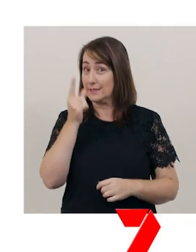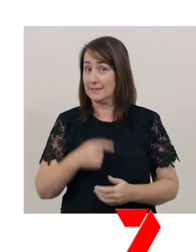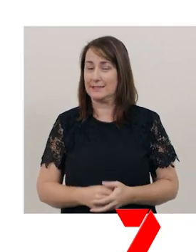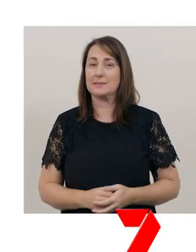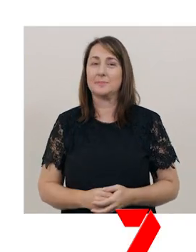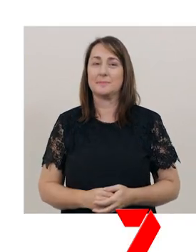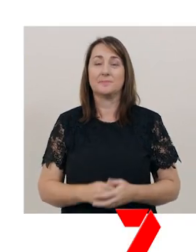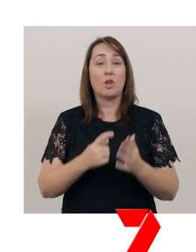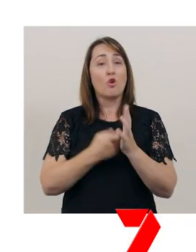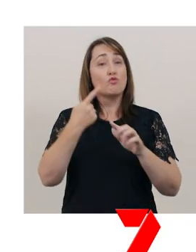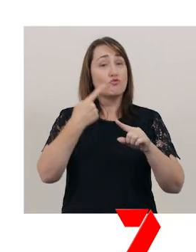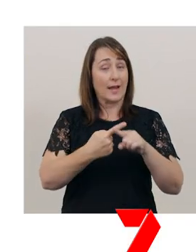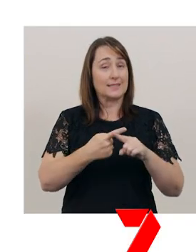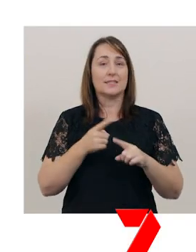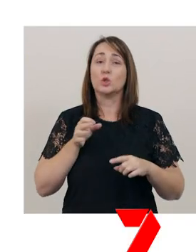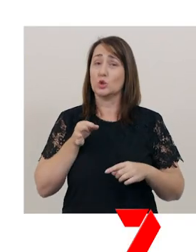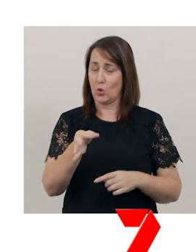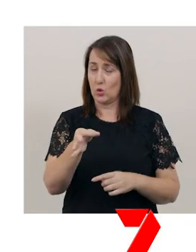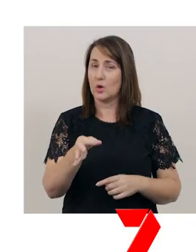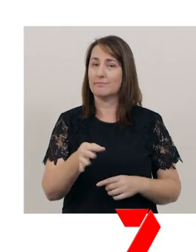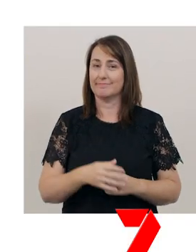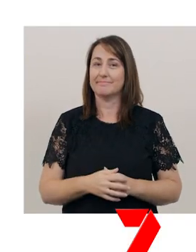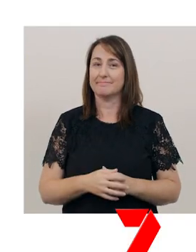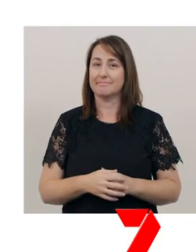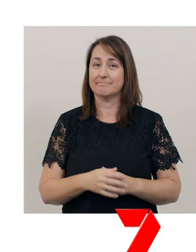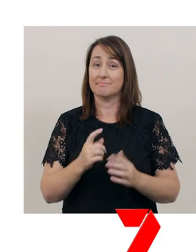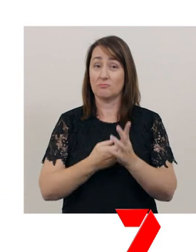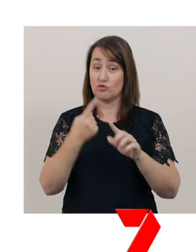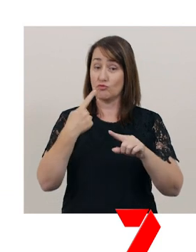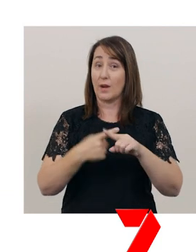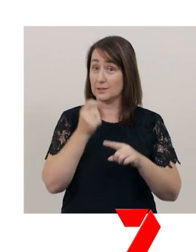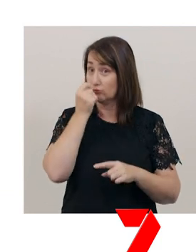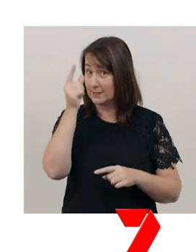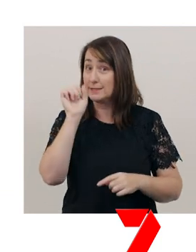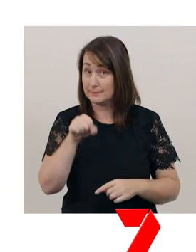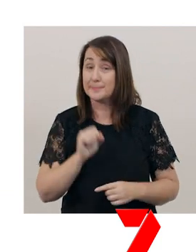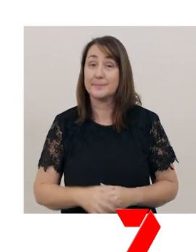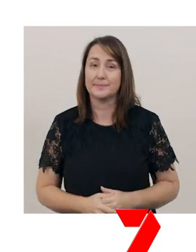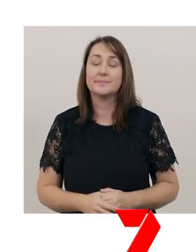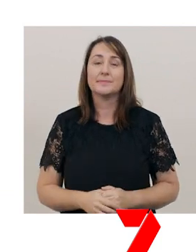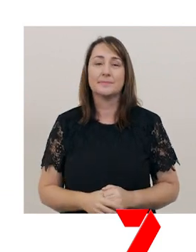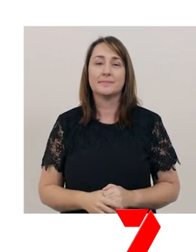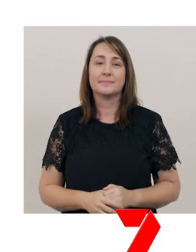Rex is a dog. Rex does tricks. [magical harp]